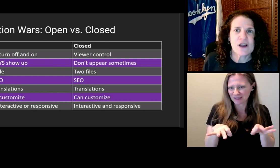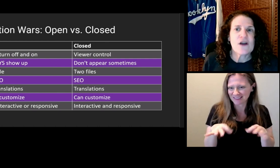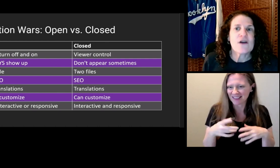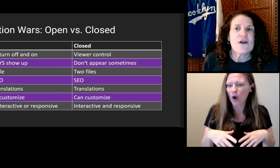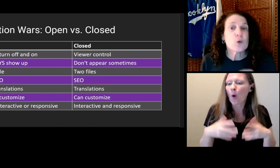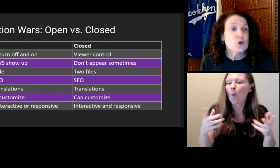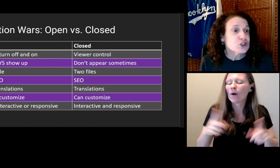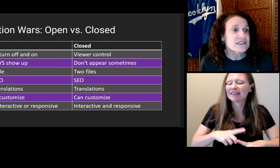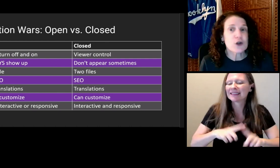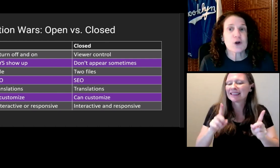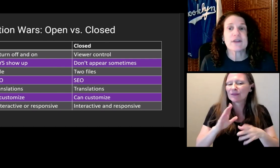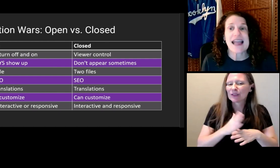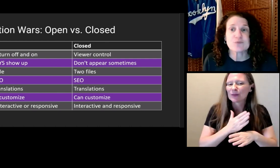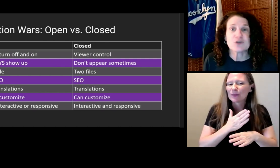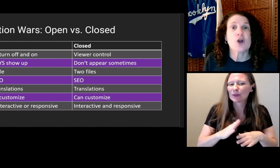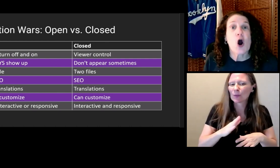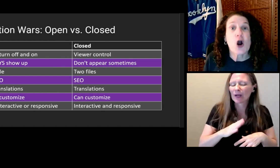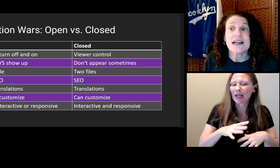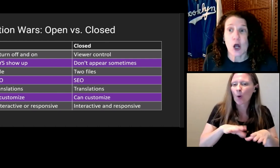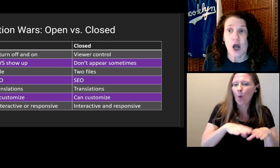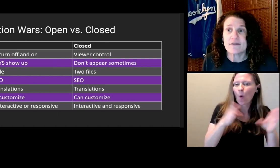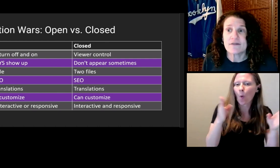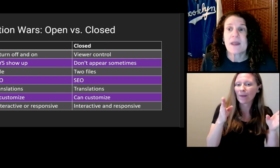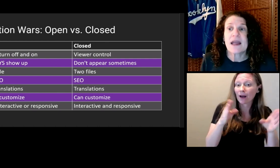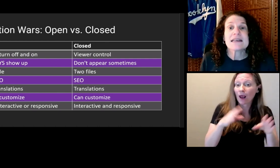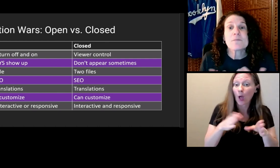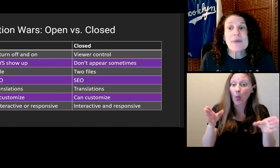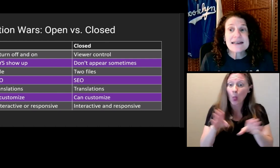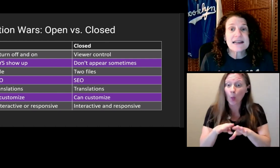Users can turn the captions on and off.